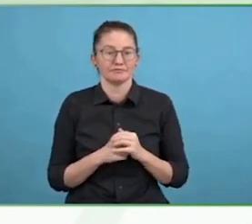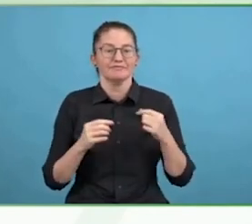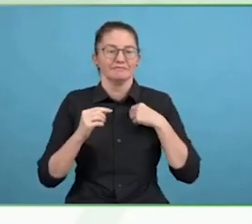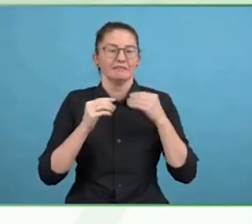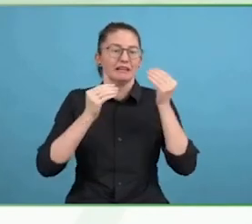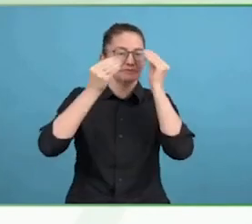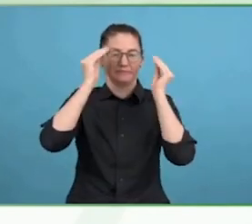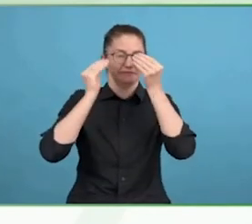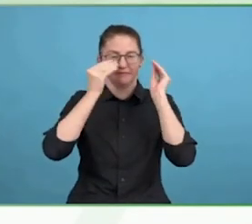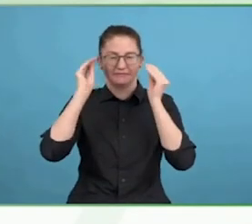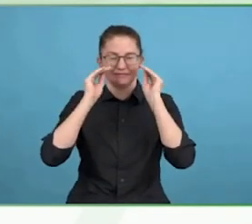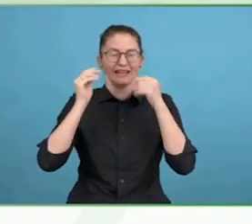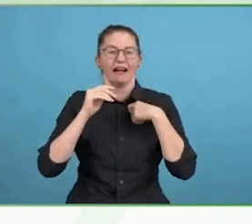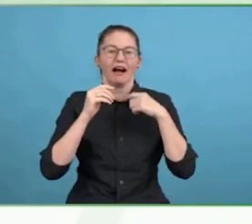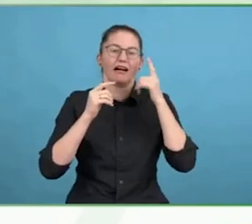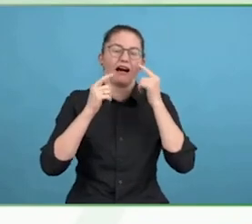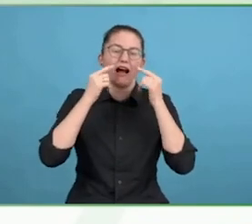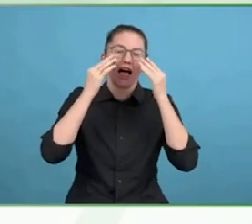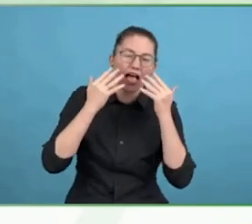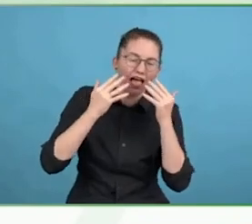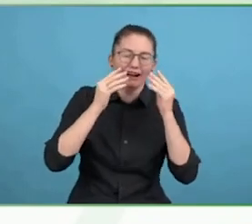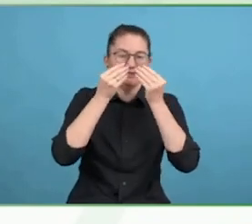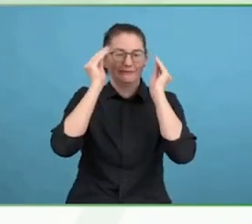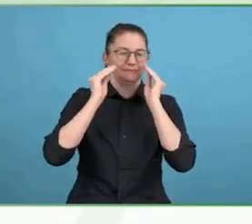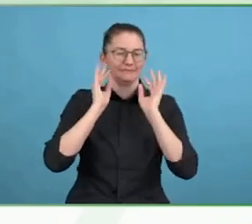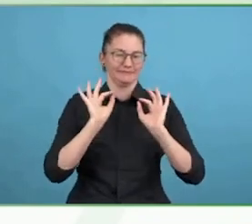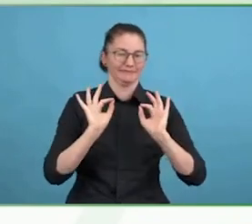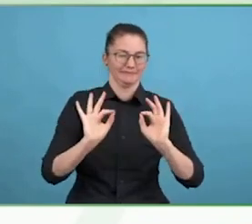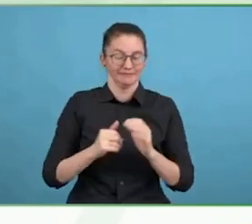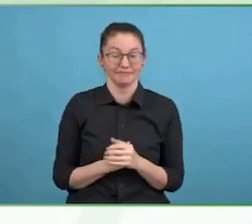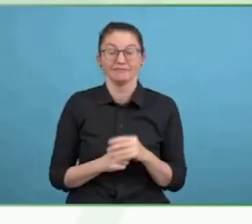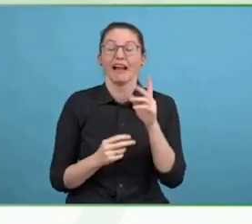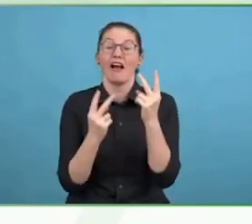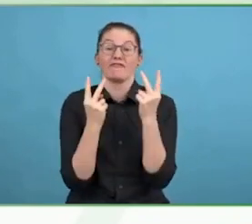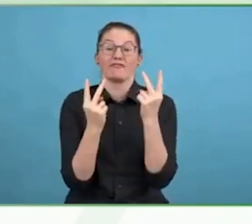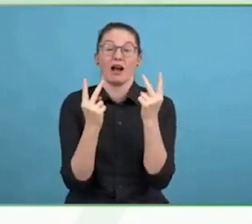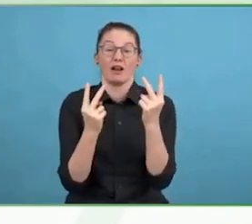of leadership have not been at the helm of the conversation. How do we change that?